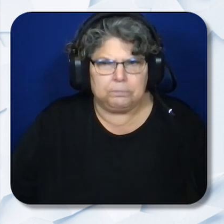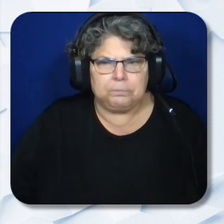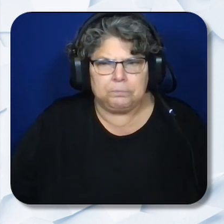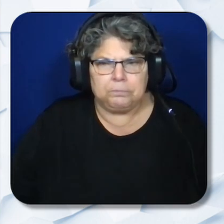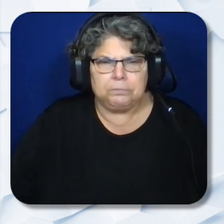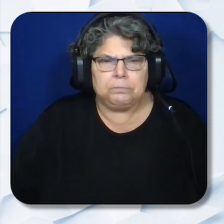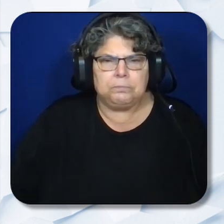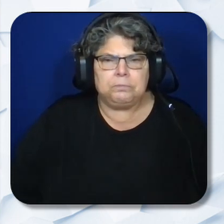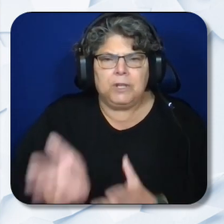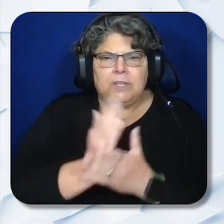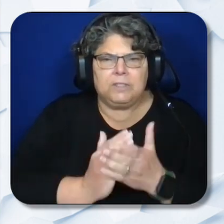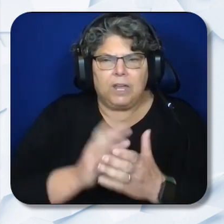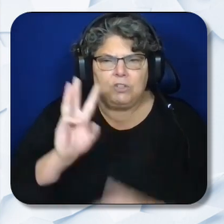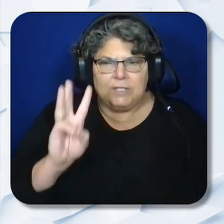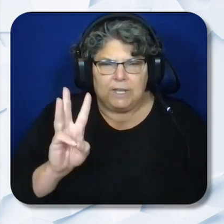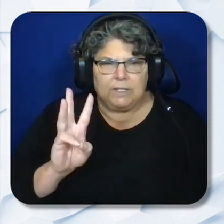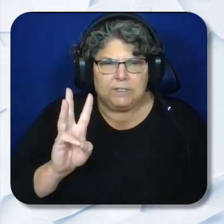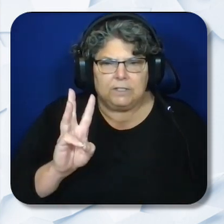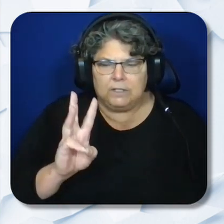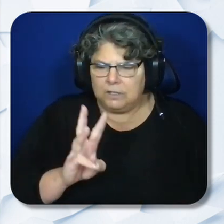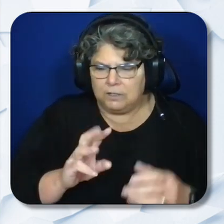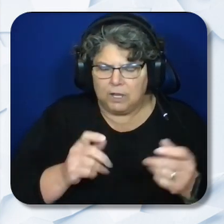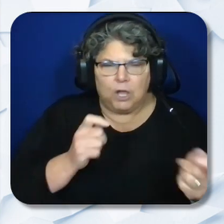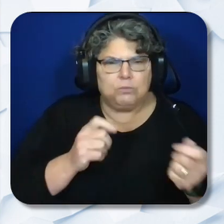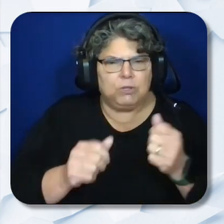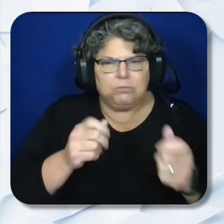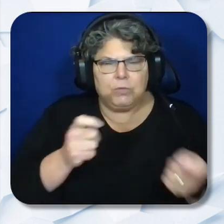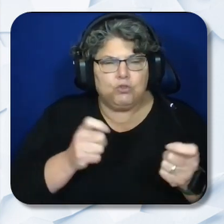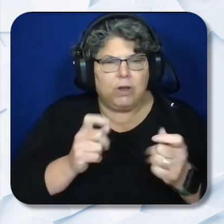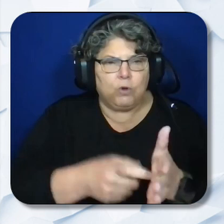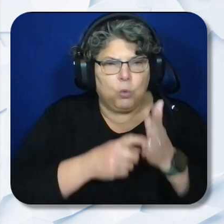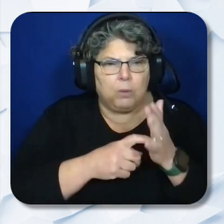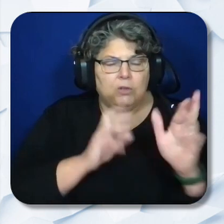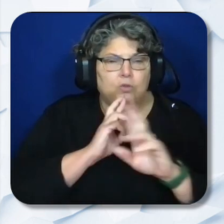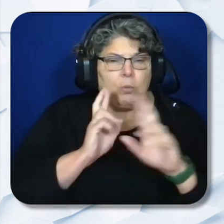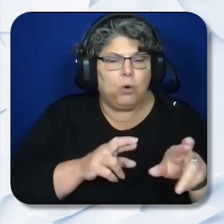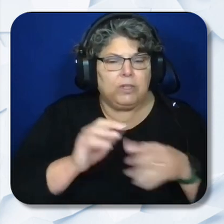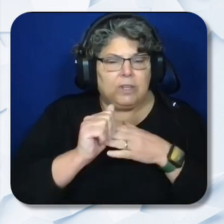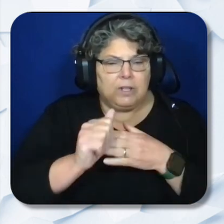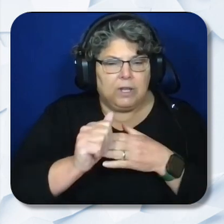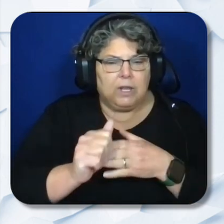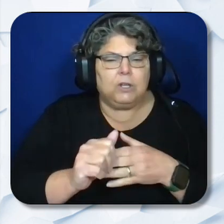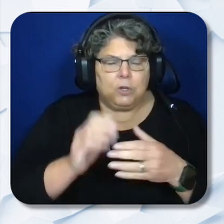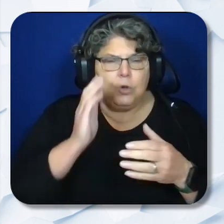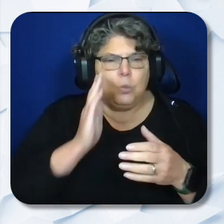Section 6 Administrative Requirements reporting the lead will participate in regular meetings to